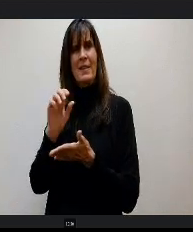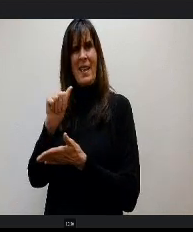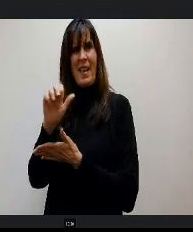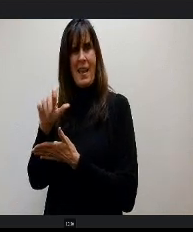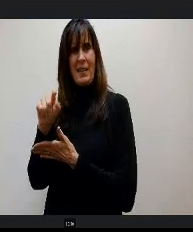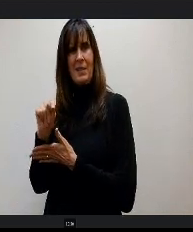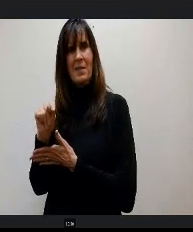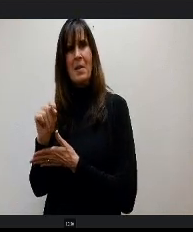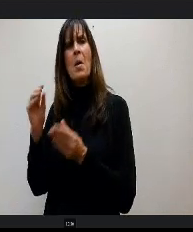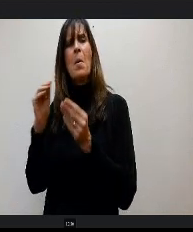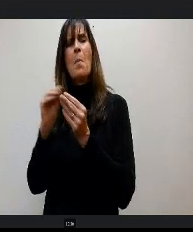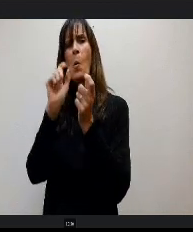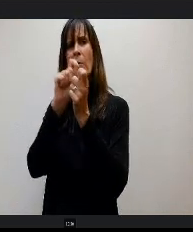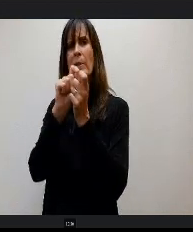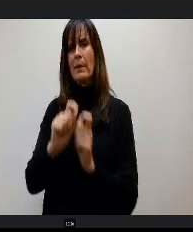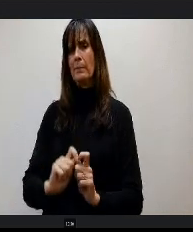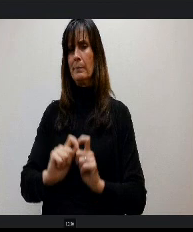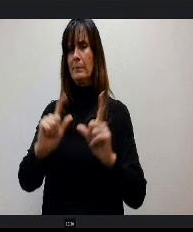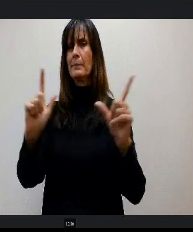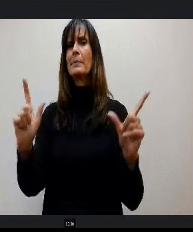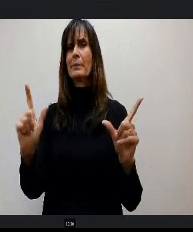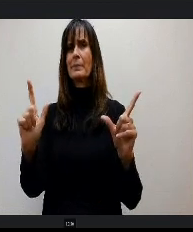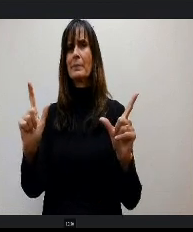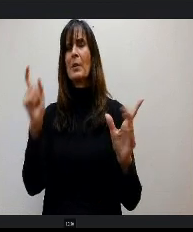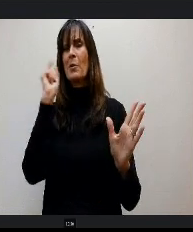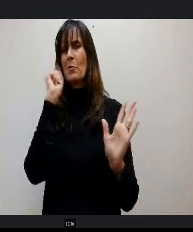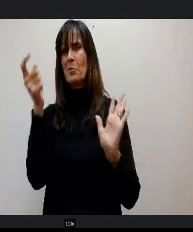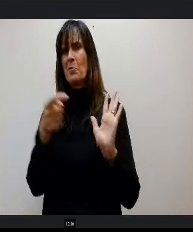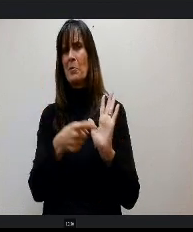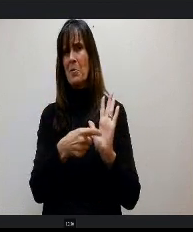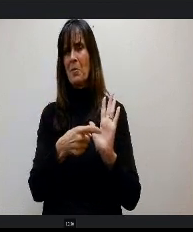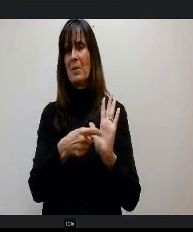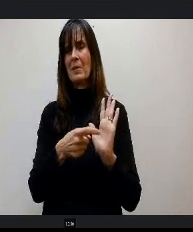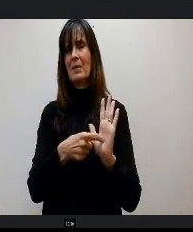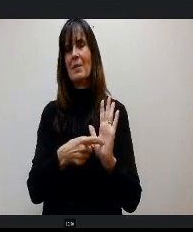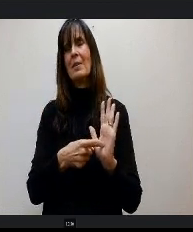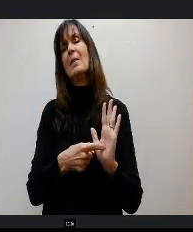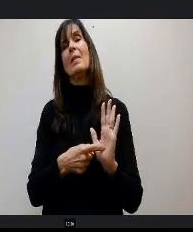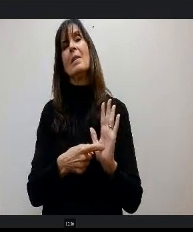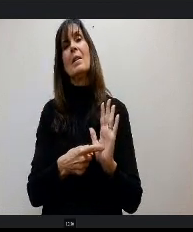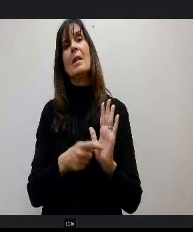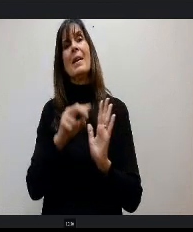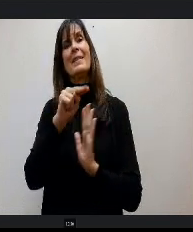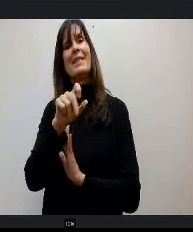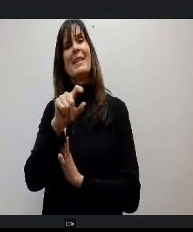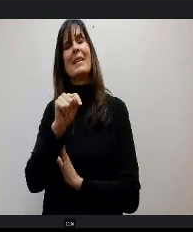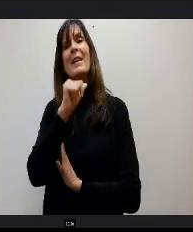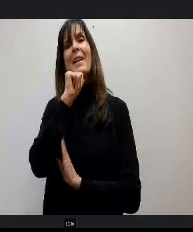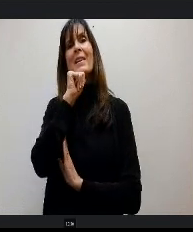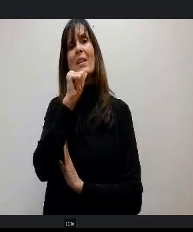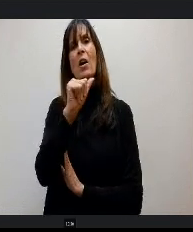n I presented during the work session and a few minutes ago We are netting the non charters are netting about 13